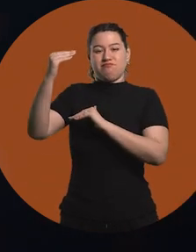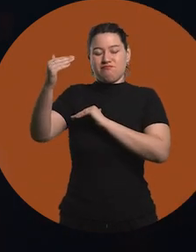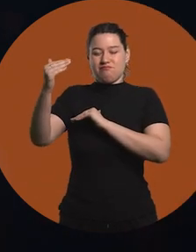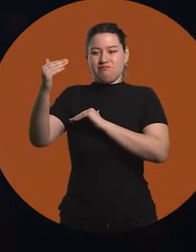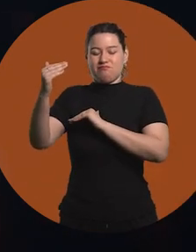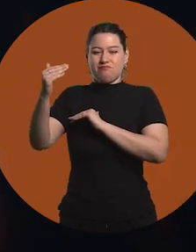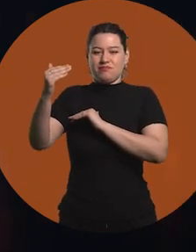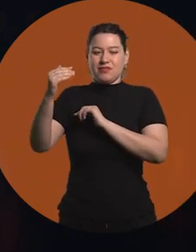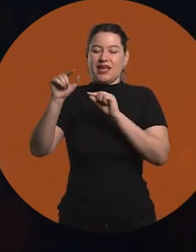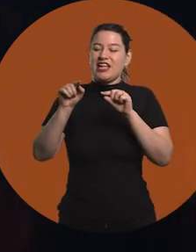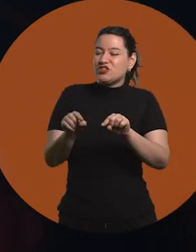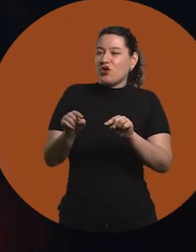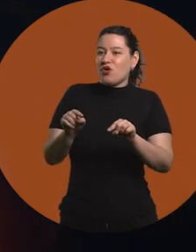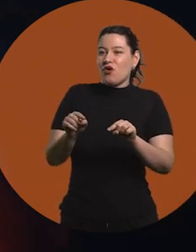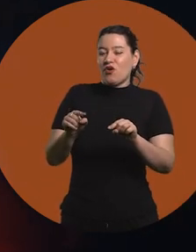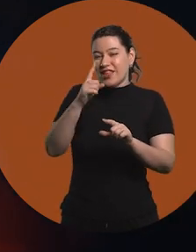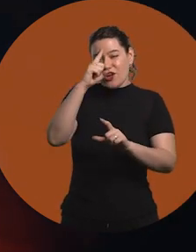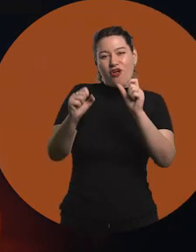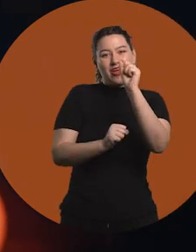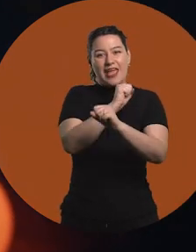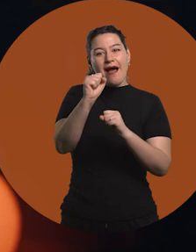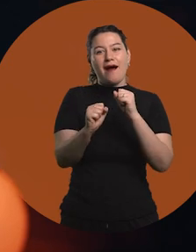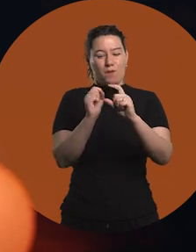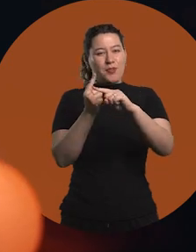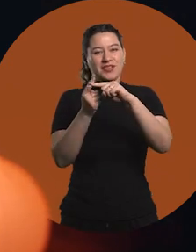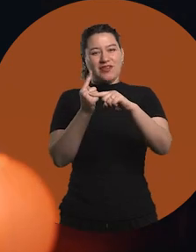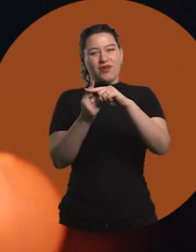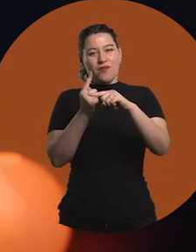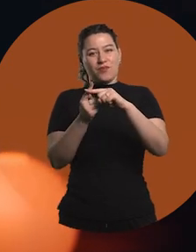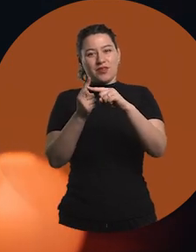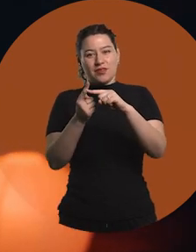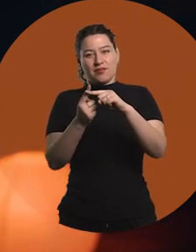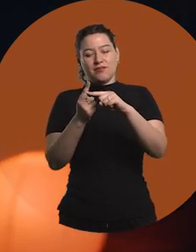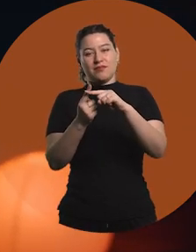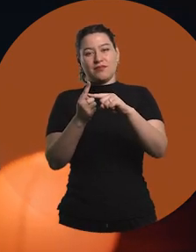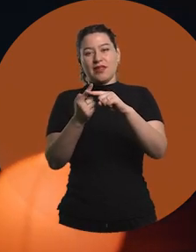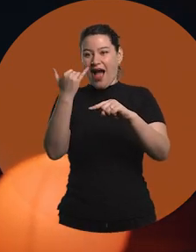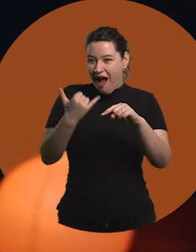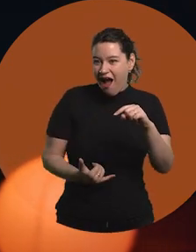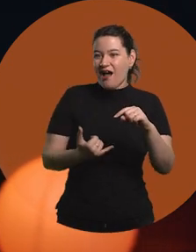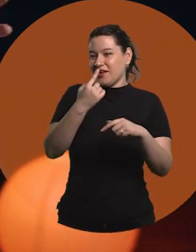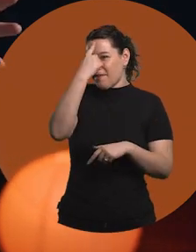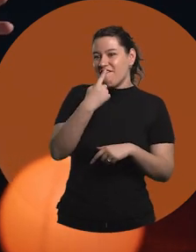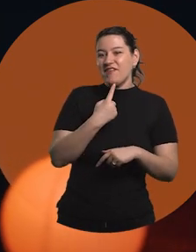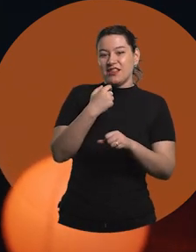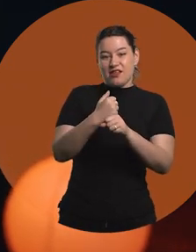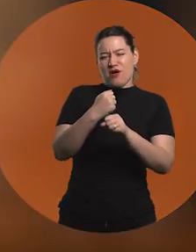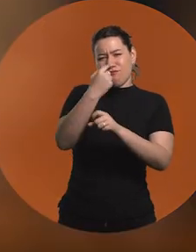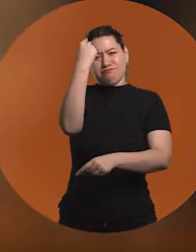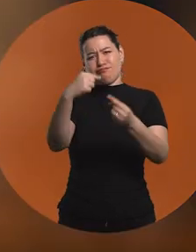So, I think that in this sense technology is good in that allows for people with very different profiles.